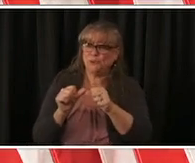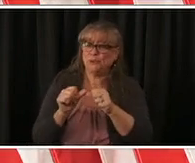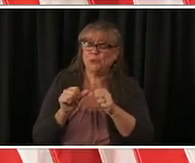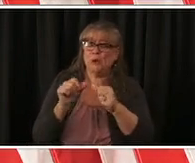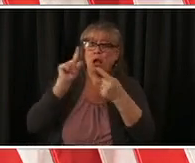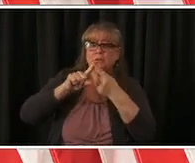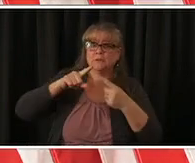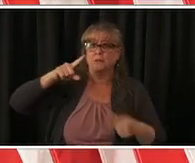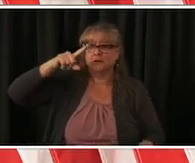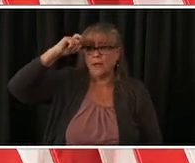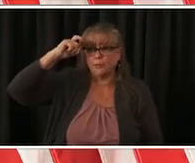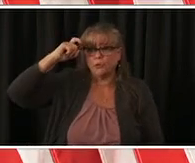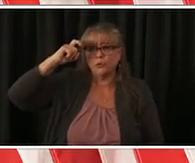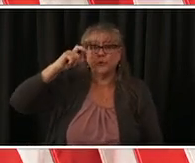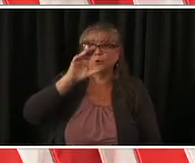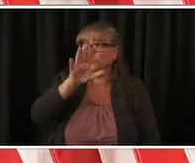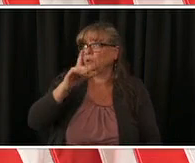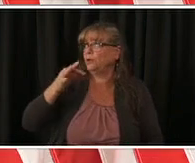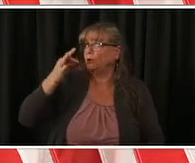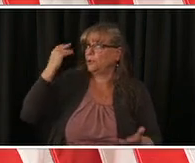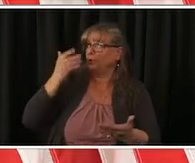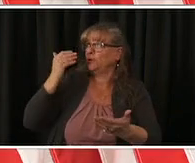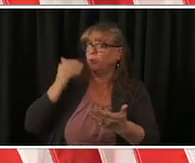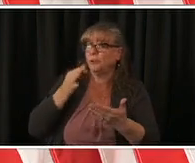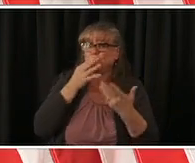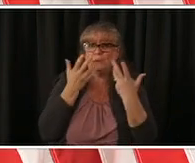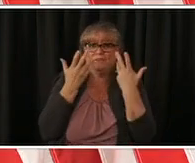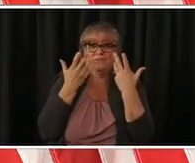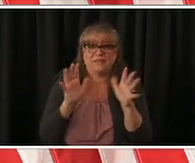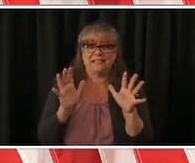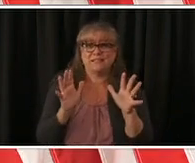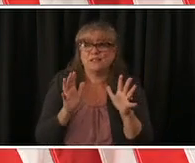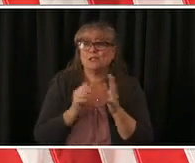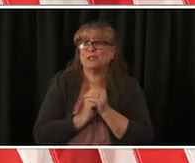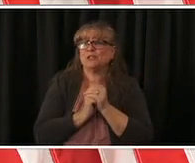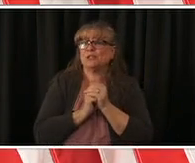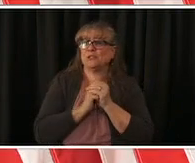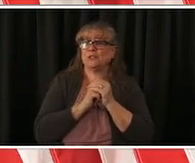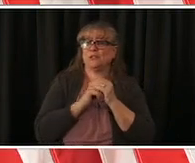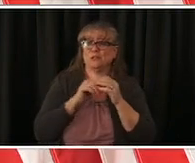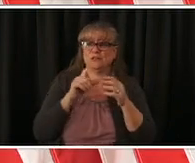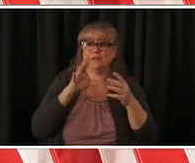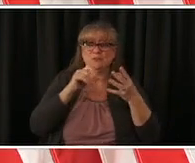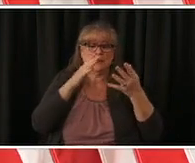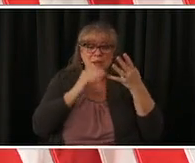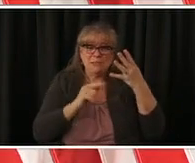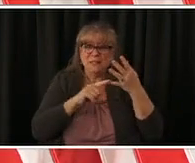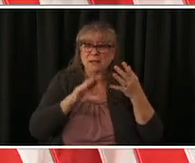getting vaccinated in may it means their immunity in june it means that by july we we should have